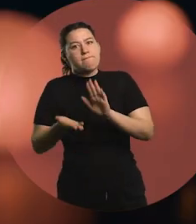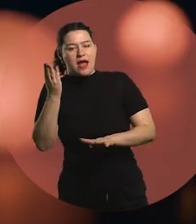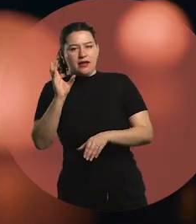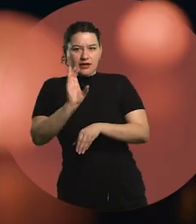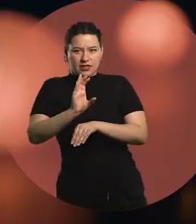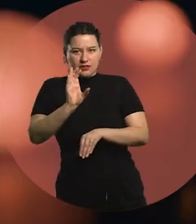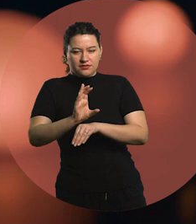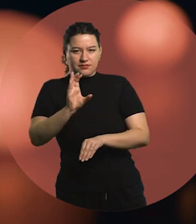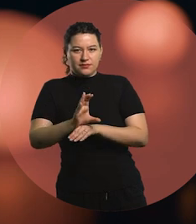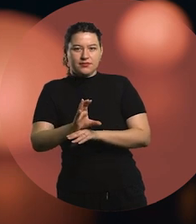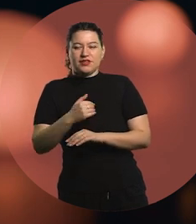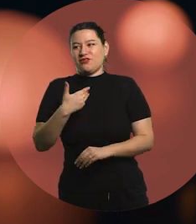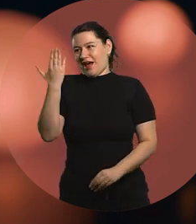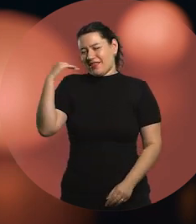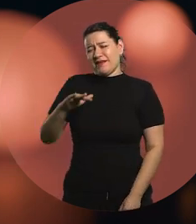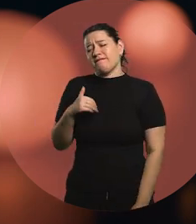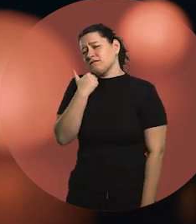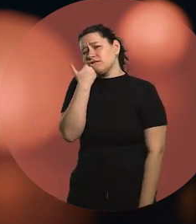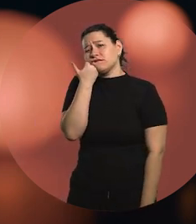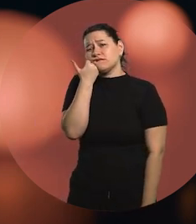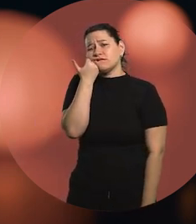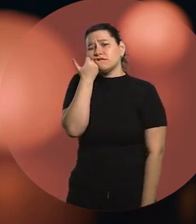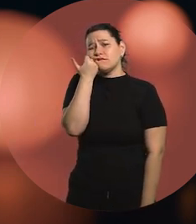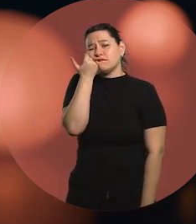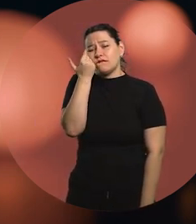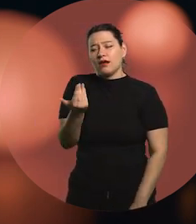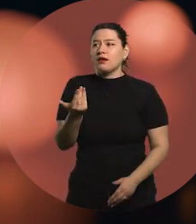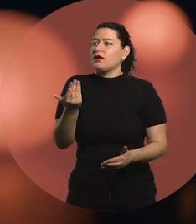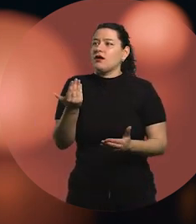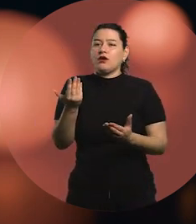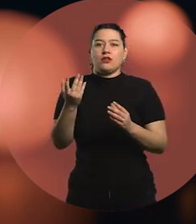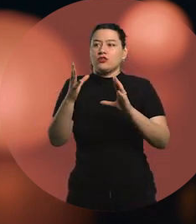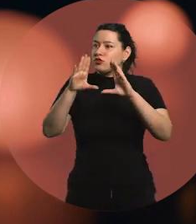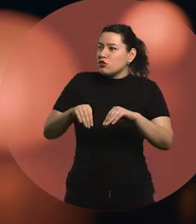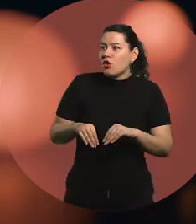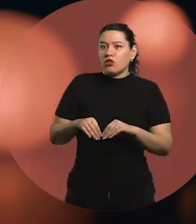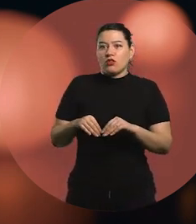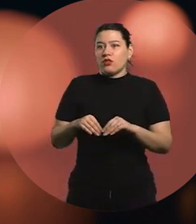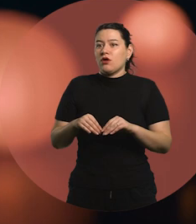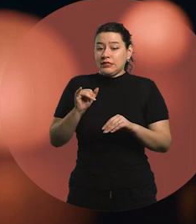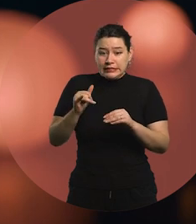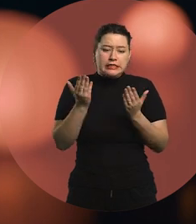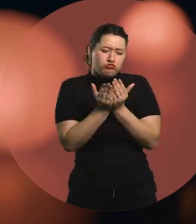I was a shy kid who had studied all the components.